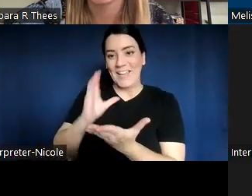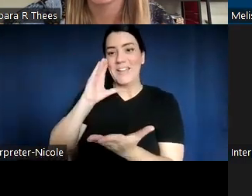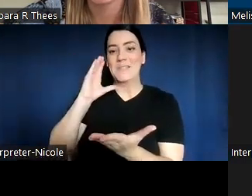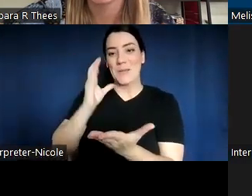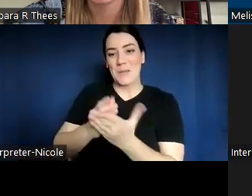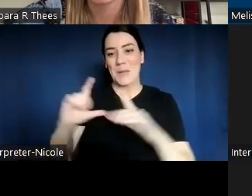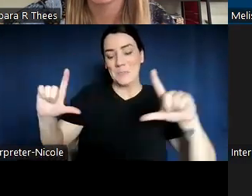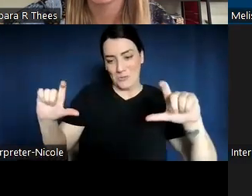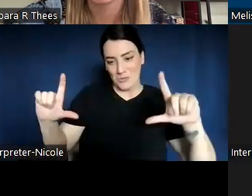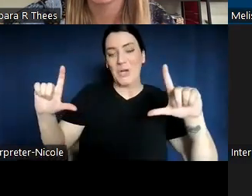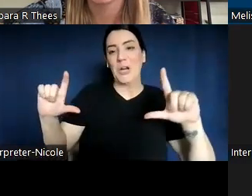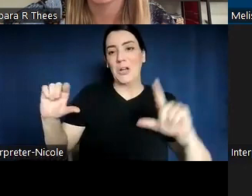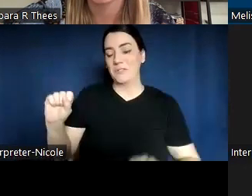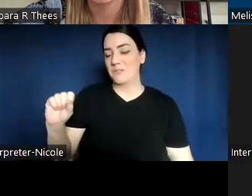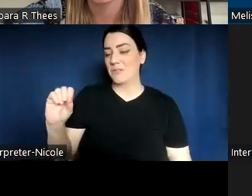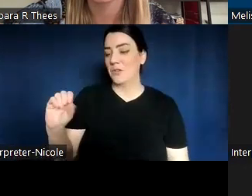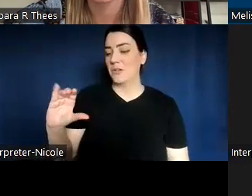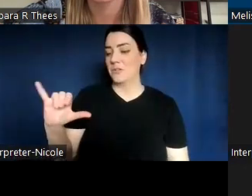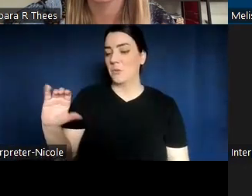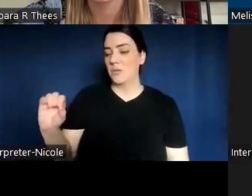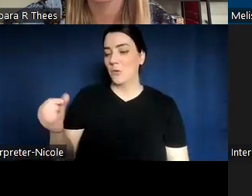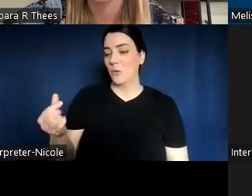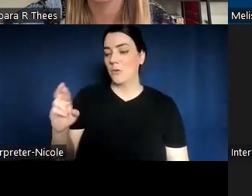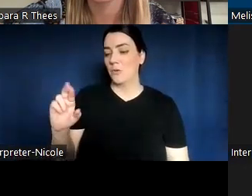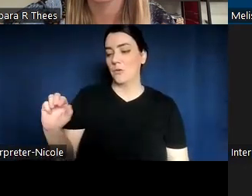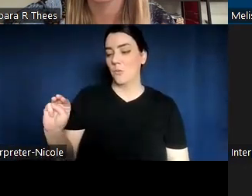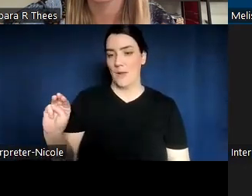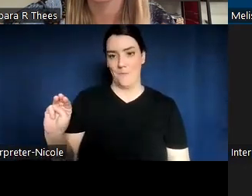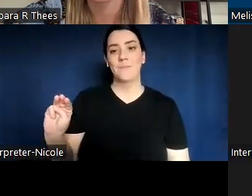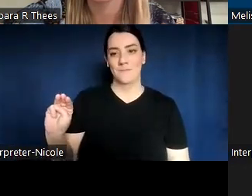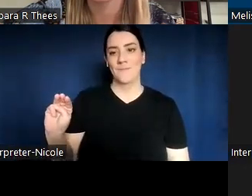they're pictures that represent societies with connections between people.